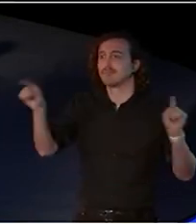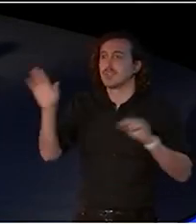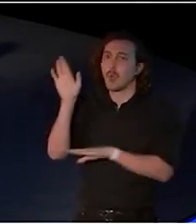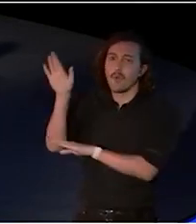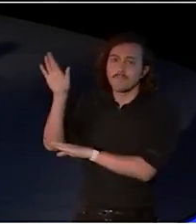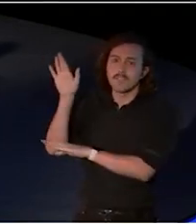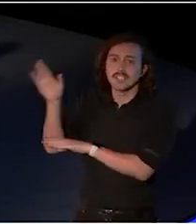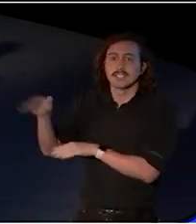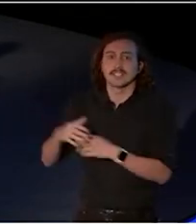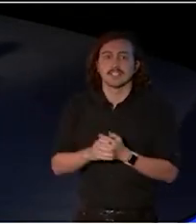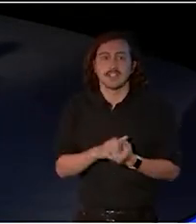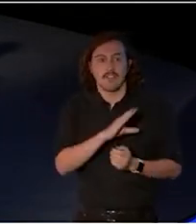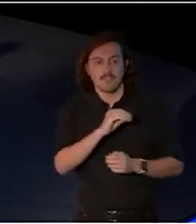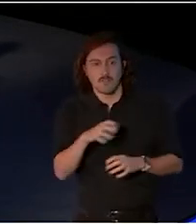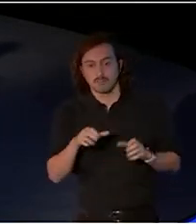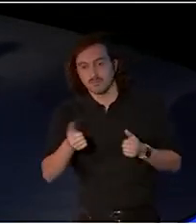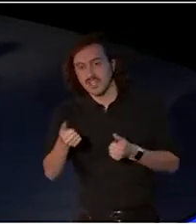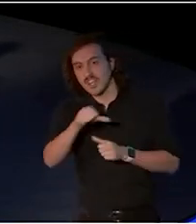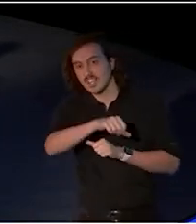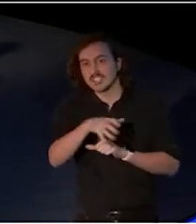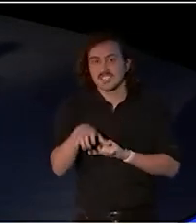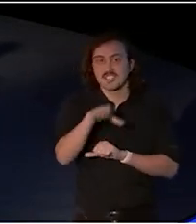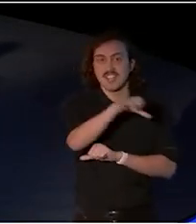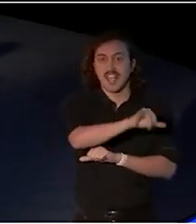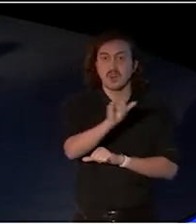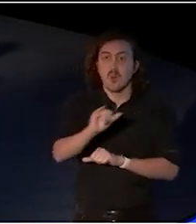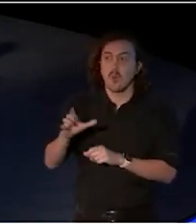across the state or across town,